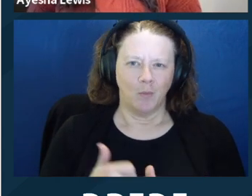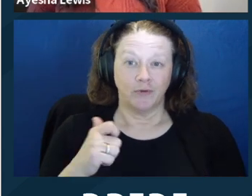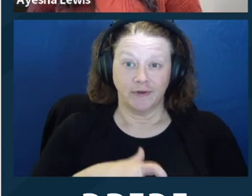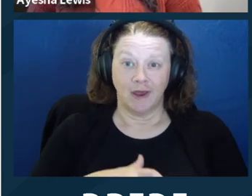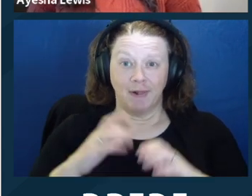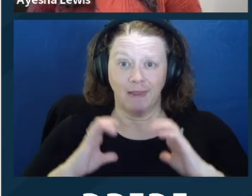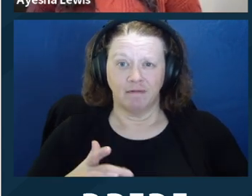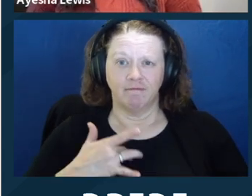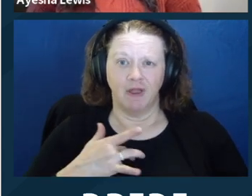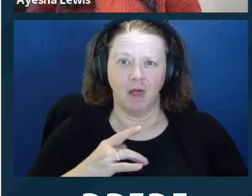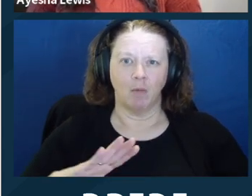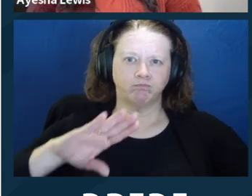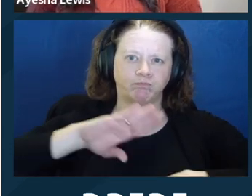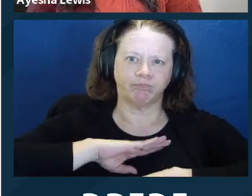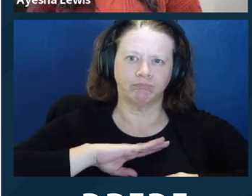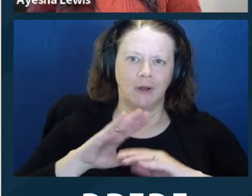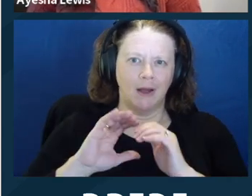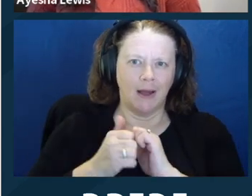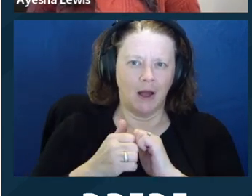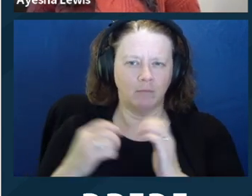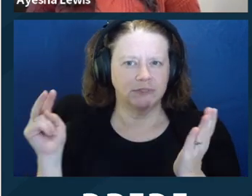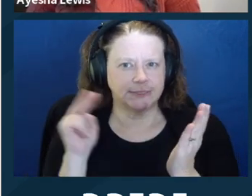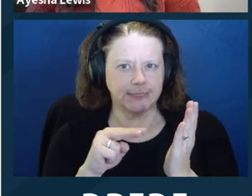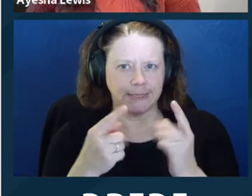is correct. This is my story. This is captured fully.